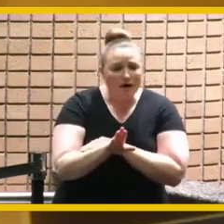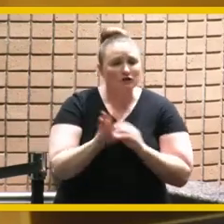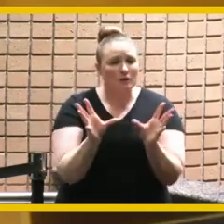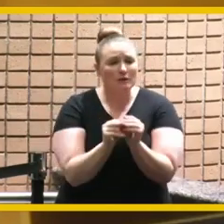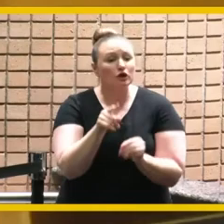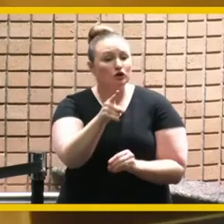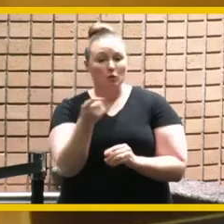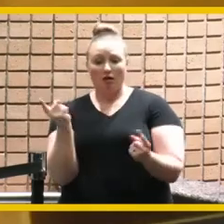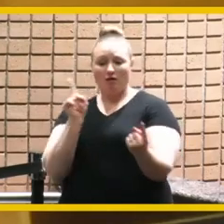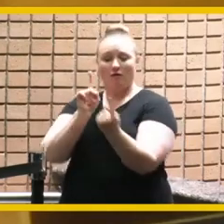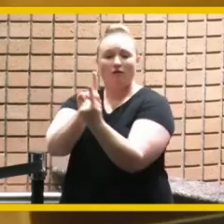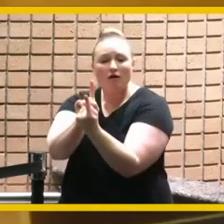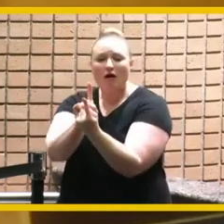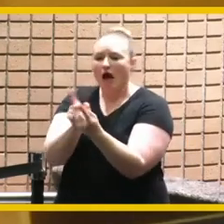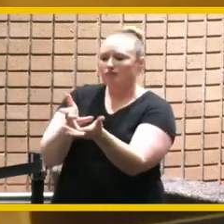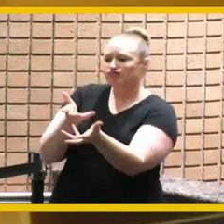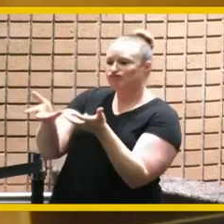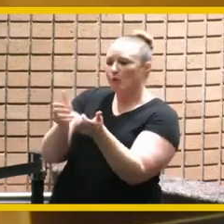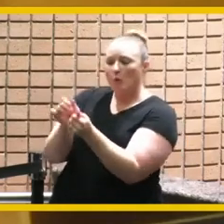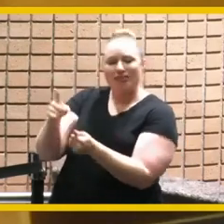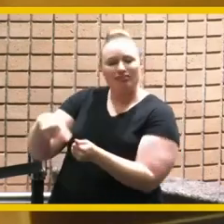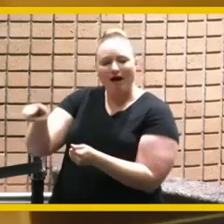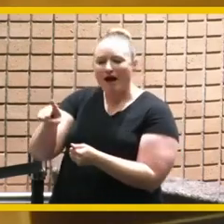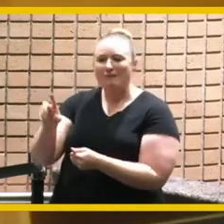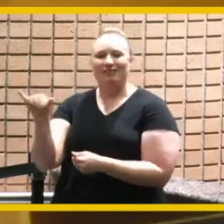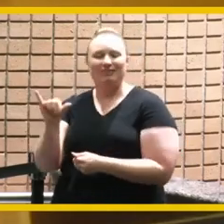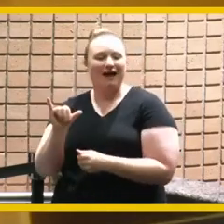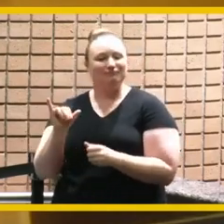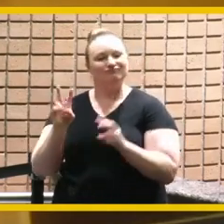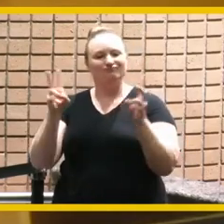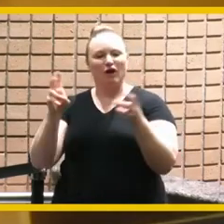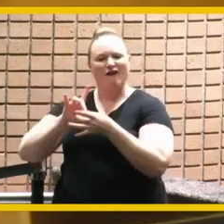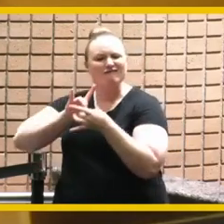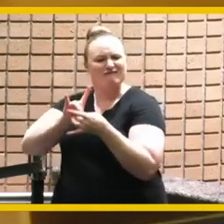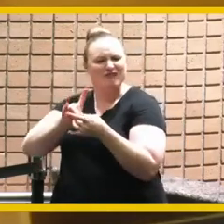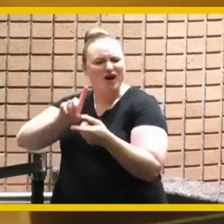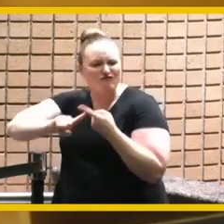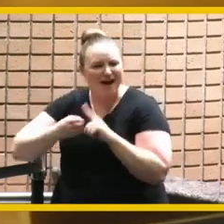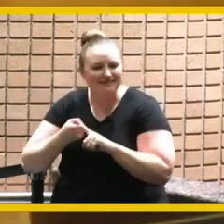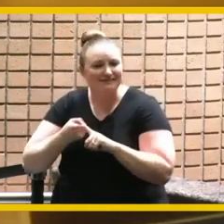and converse with them as if they were old friends which they may have been but it was that openness